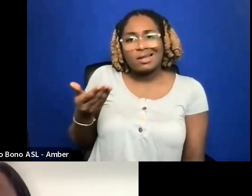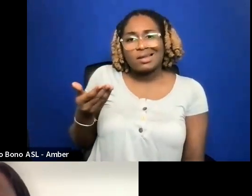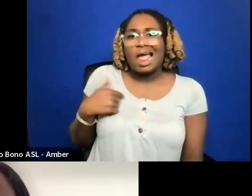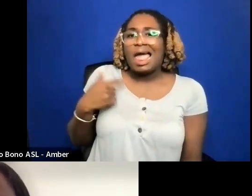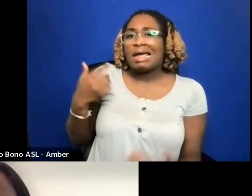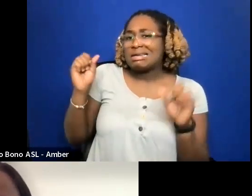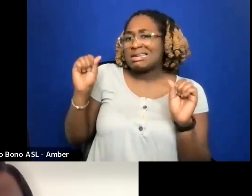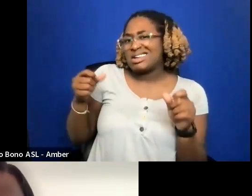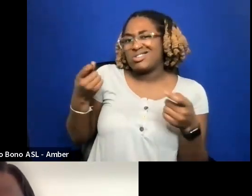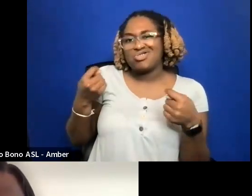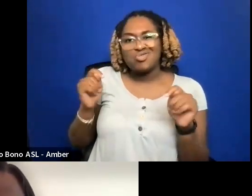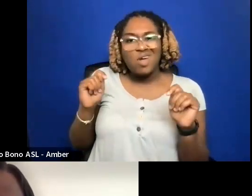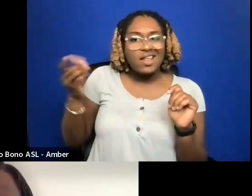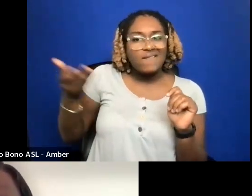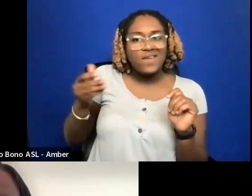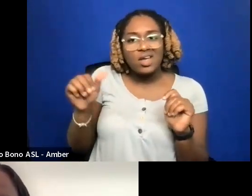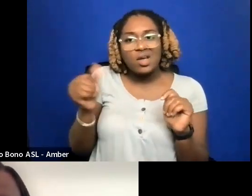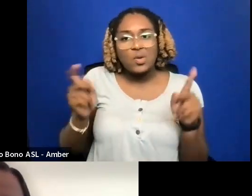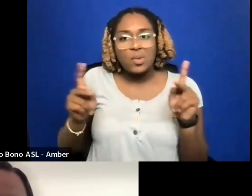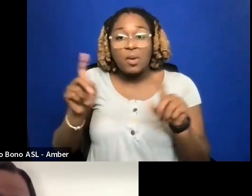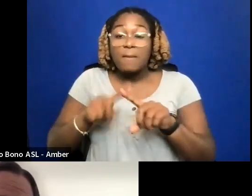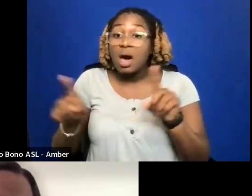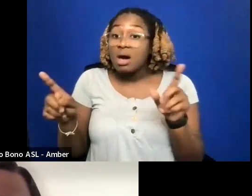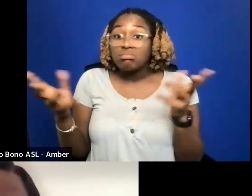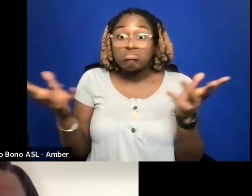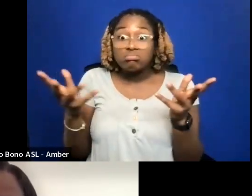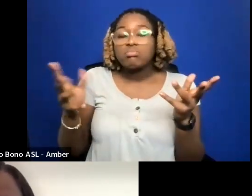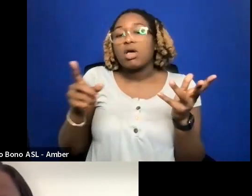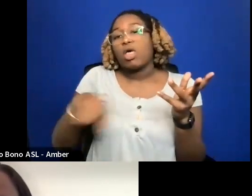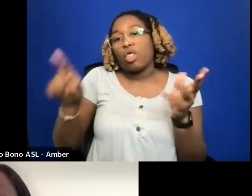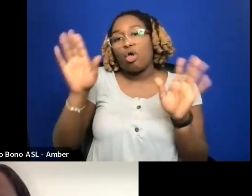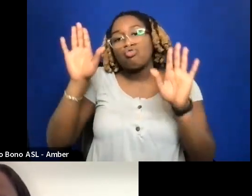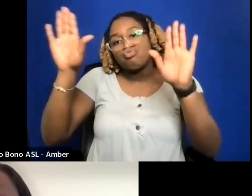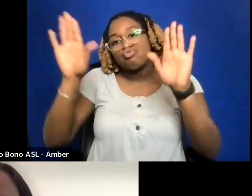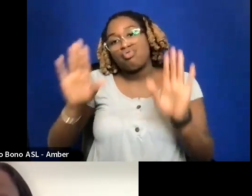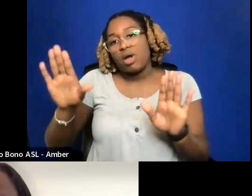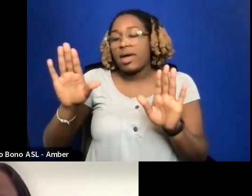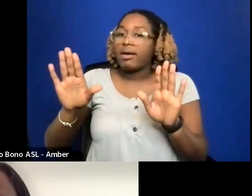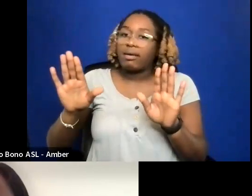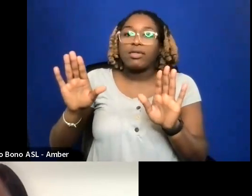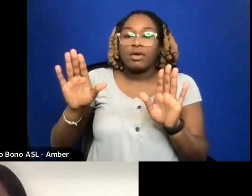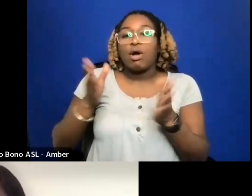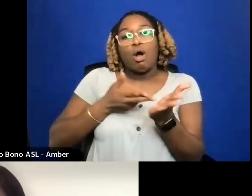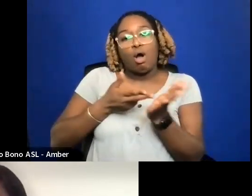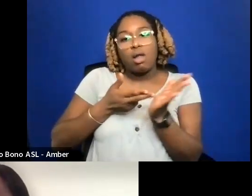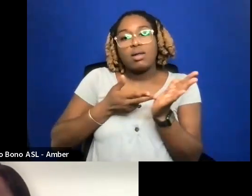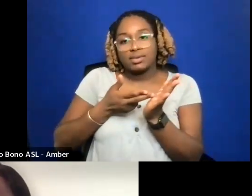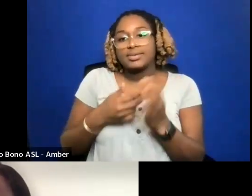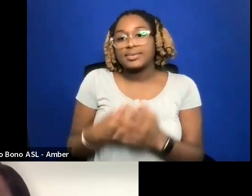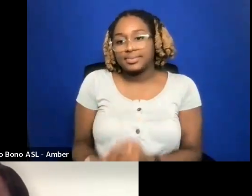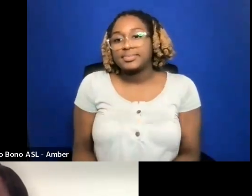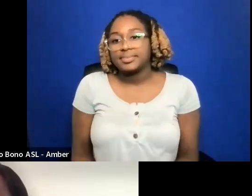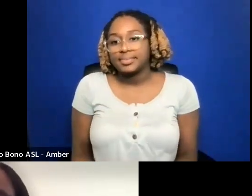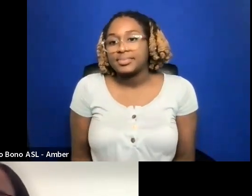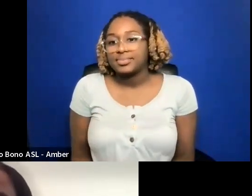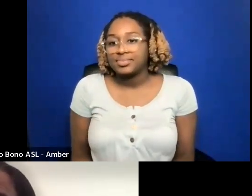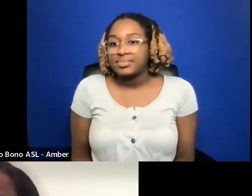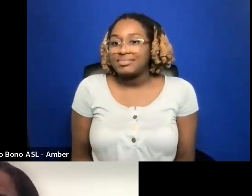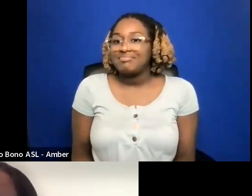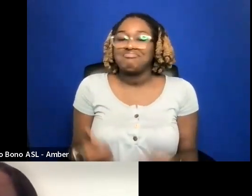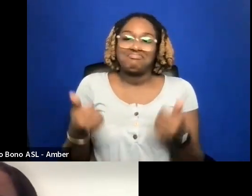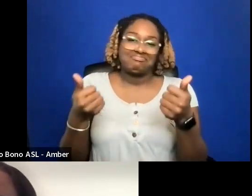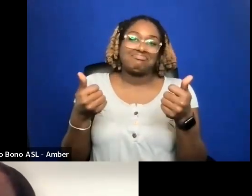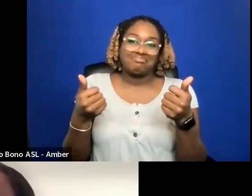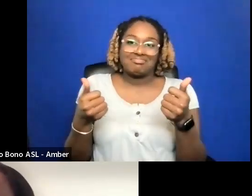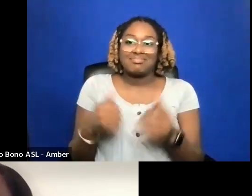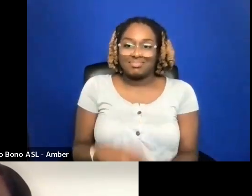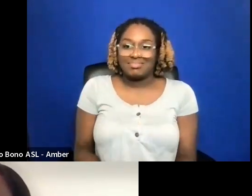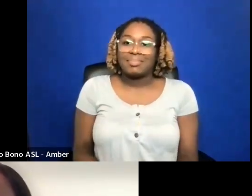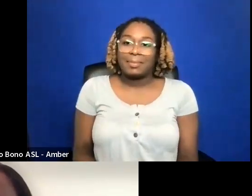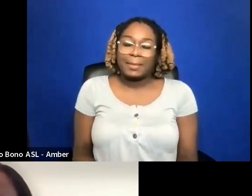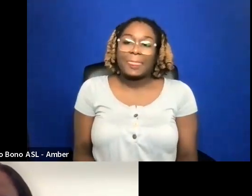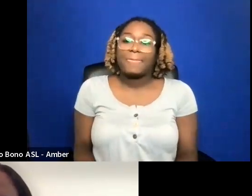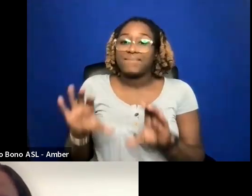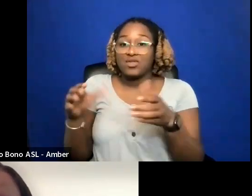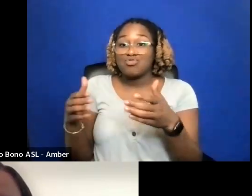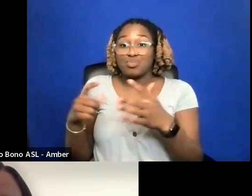BASICALLY THEY ARE GREAT. THEY ARE AWESOME AND VERY HONEST. IT WAS MADE THE GROUP WAS STARTED